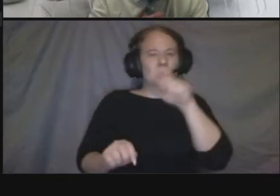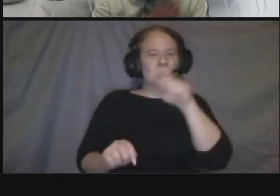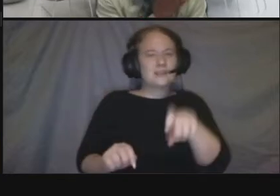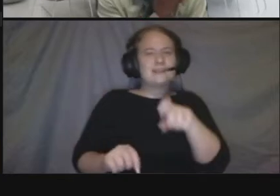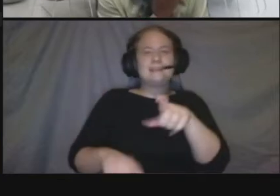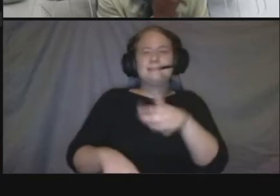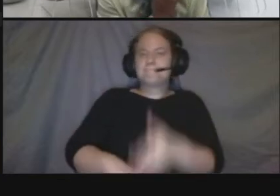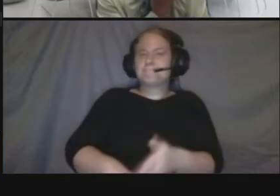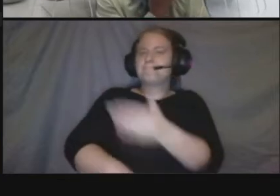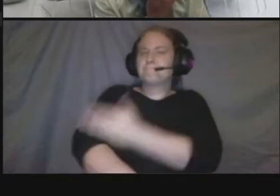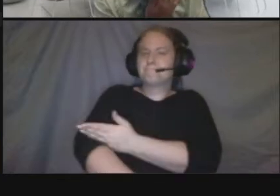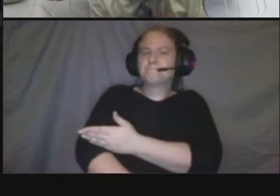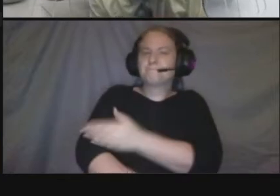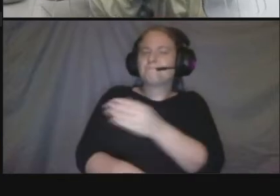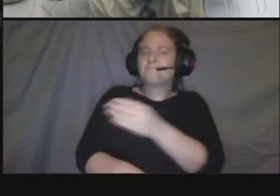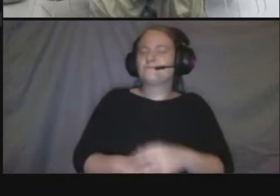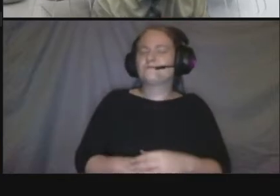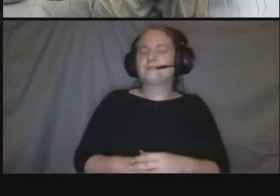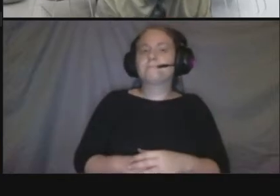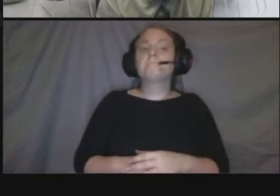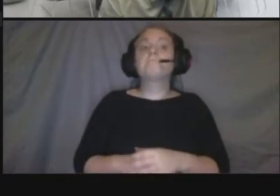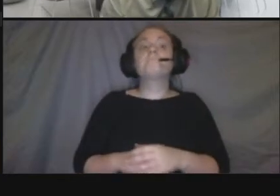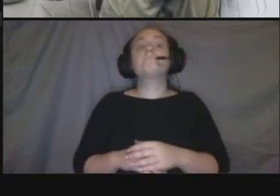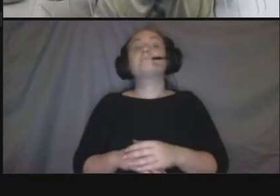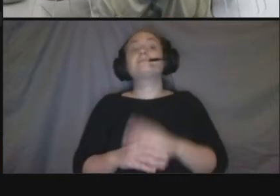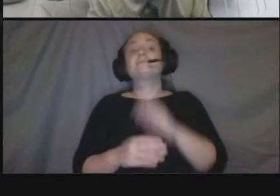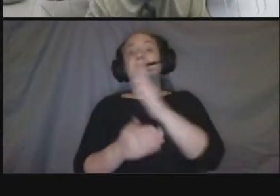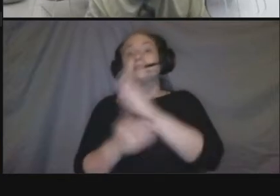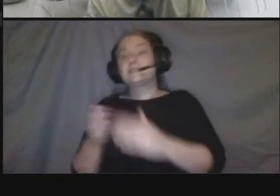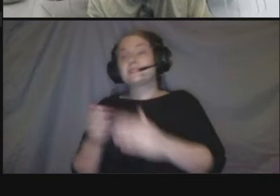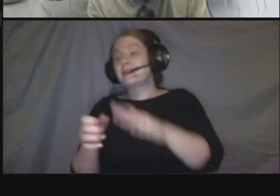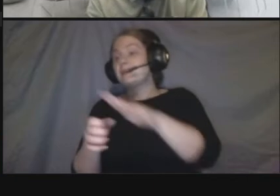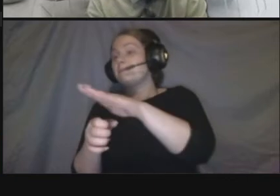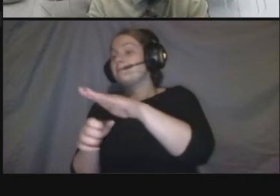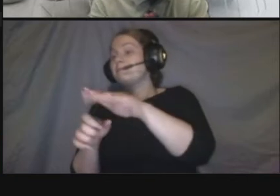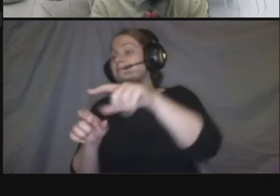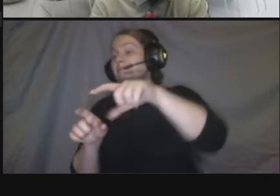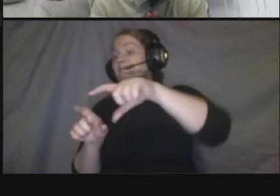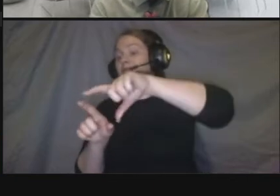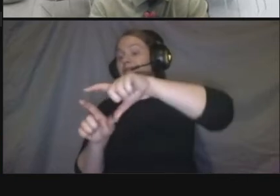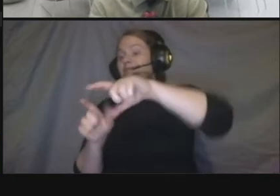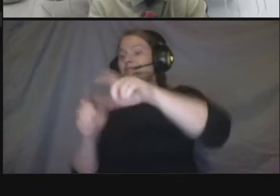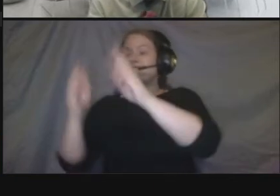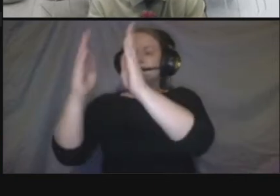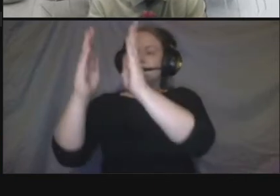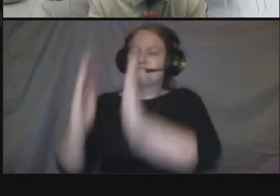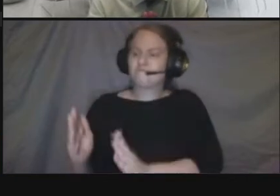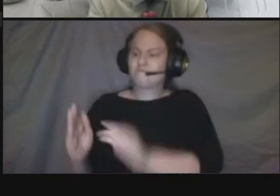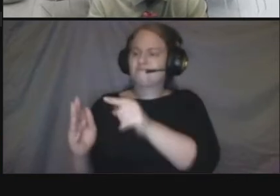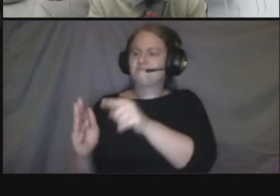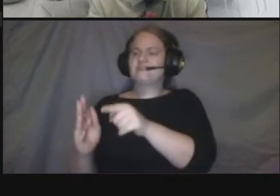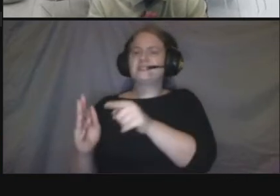the building setbacks are wide and um you know it has brick pavers in some areas and driveways